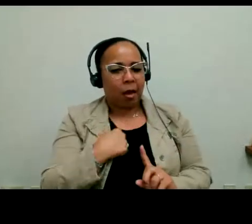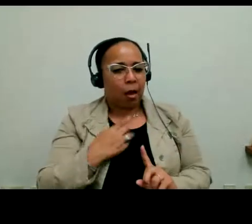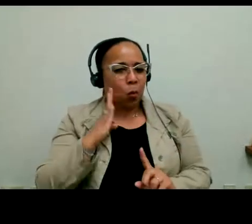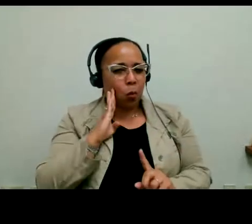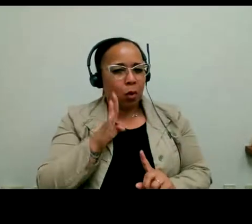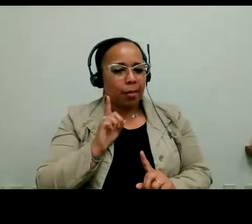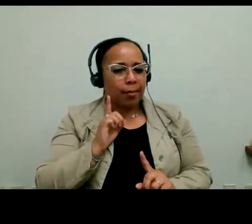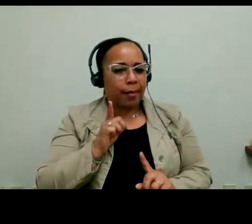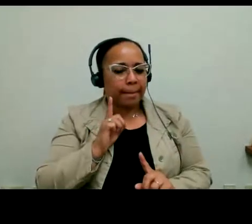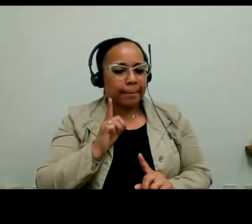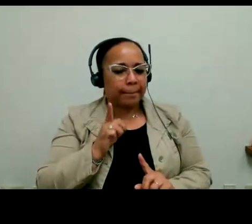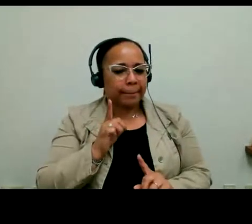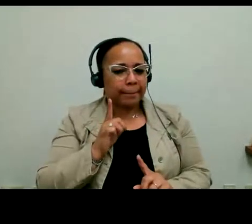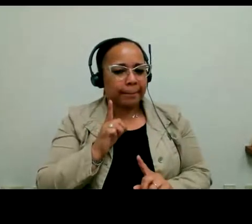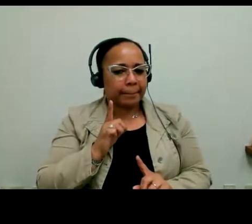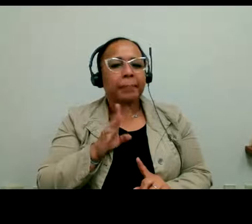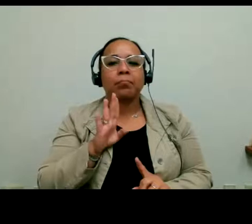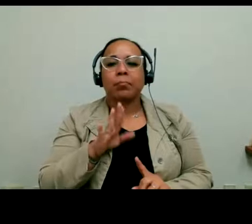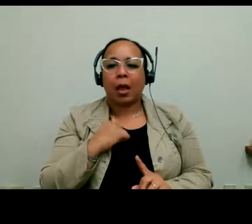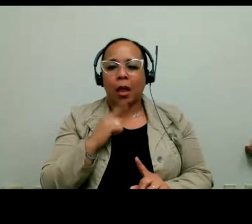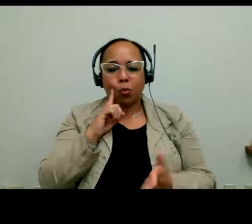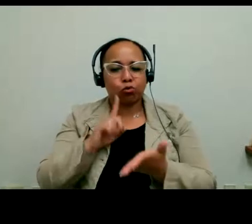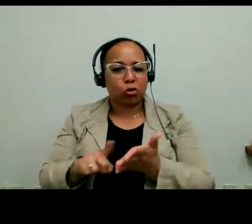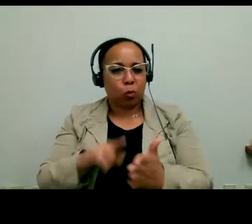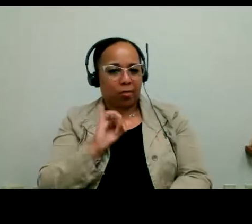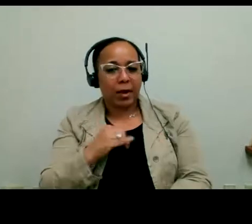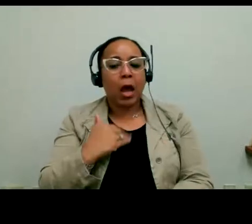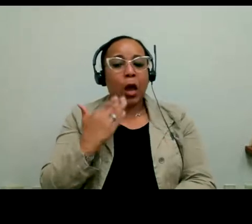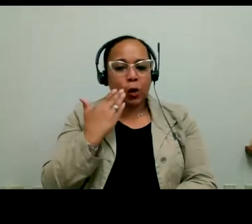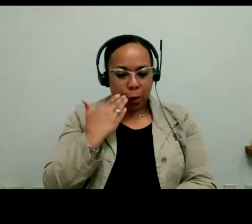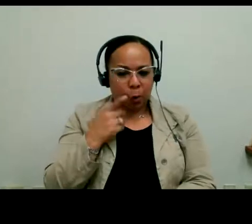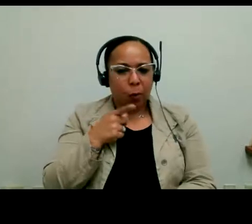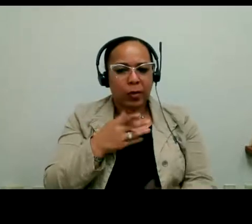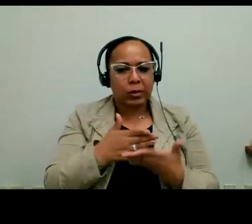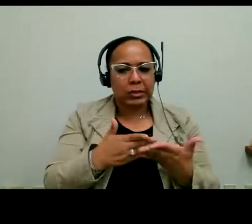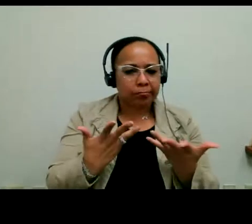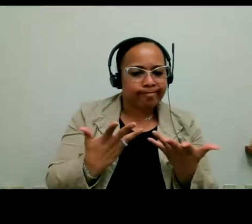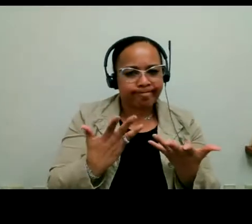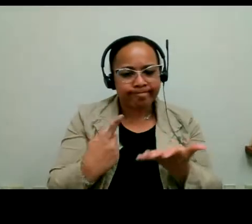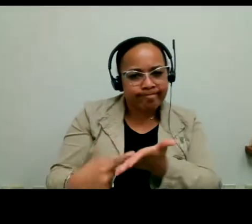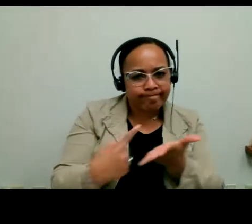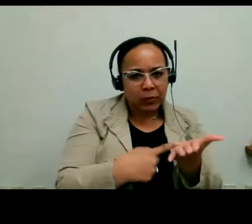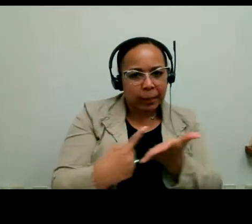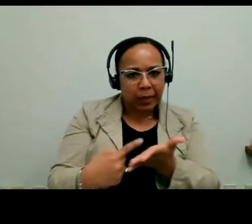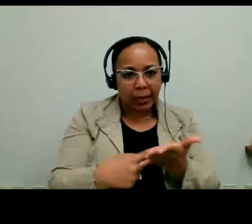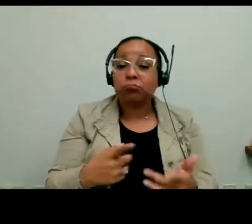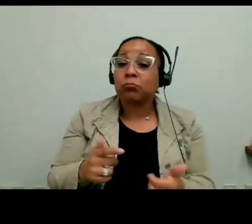I will...fill double-check on that. I know that there was some debate. Great. So as Rachel mentioned during the session, she's